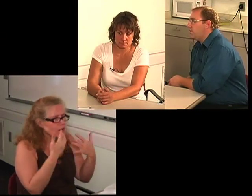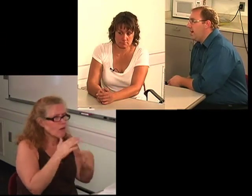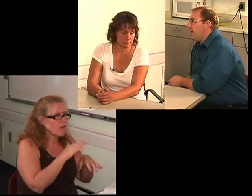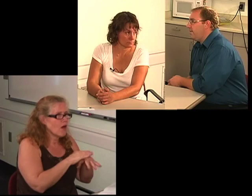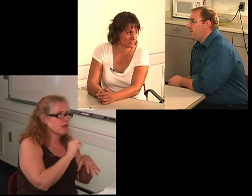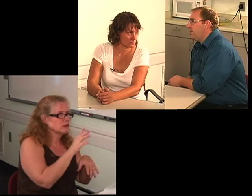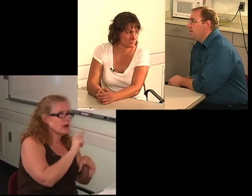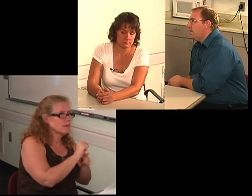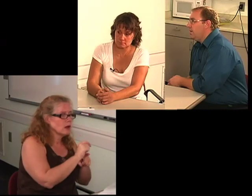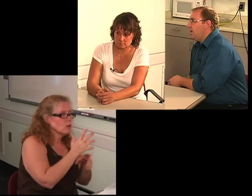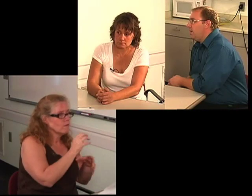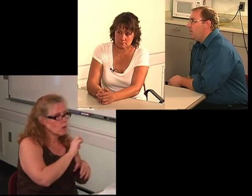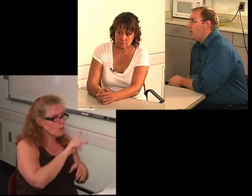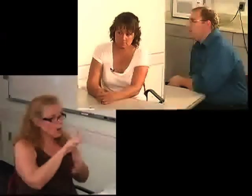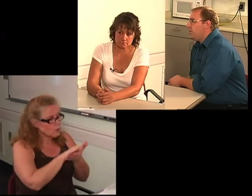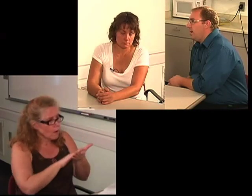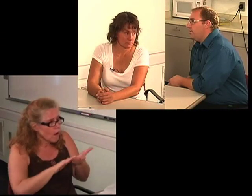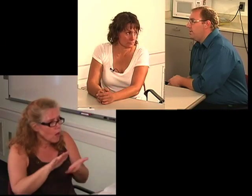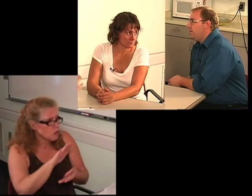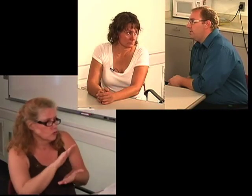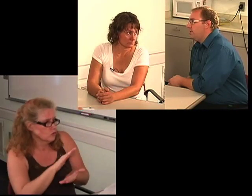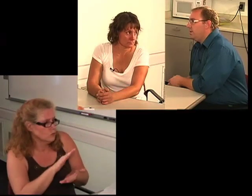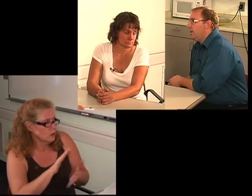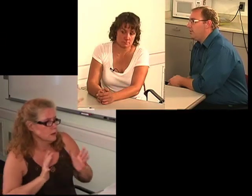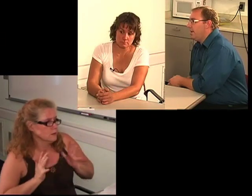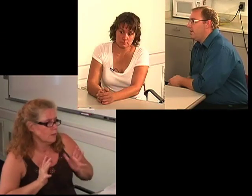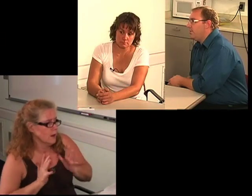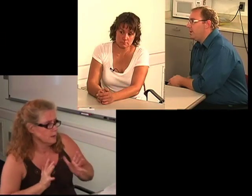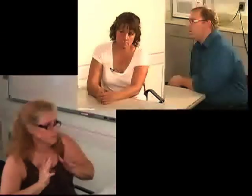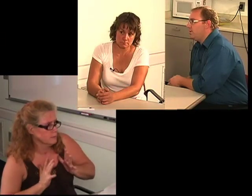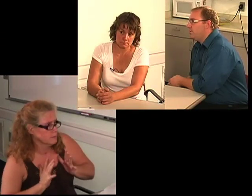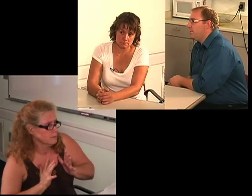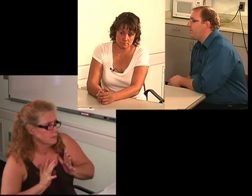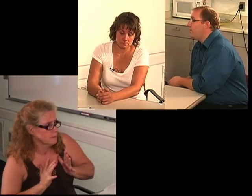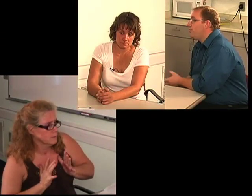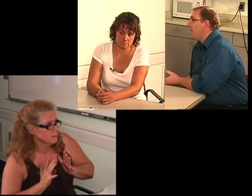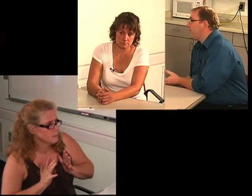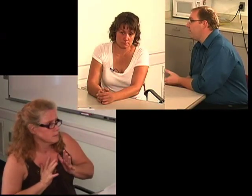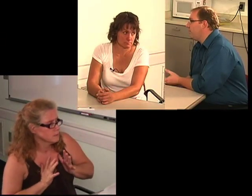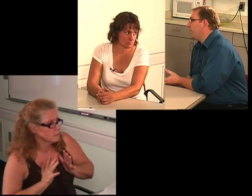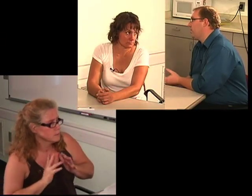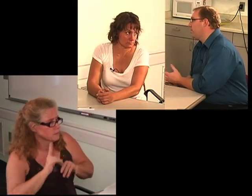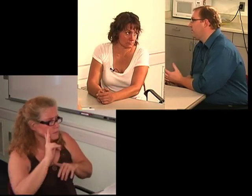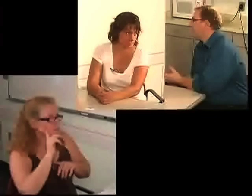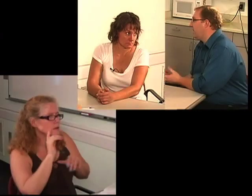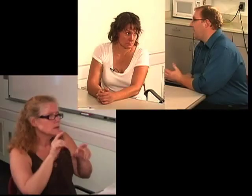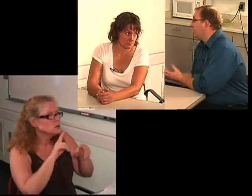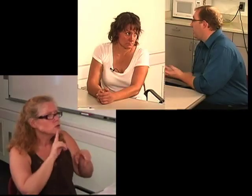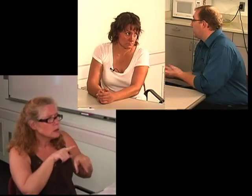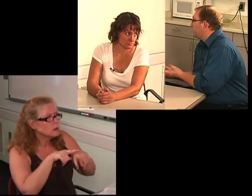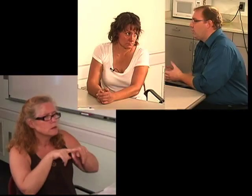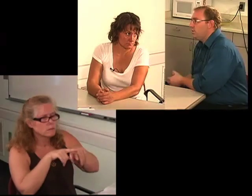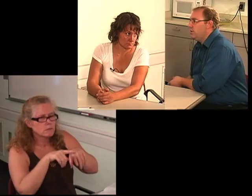We also have on the job training that we could do, but if you'd rather, we could also have you go back to school